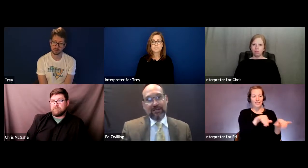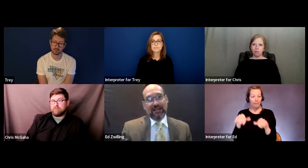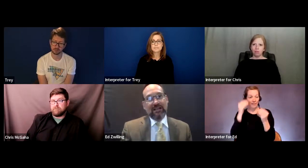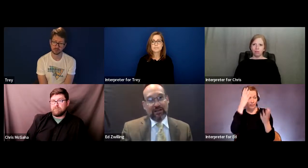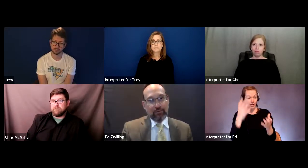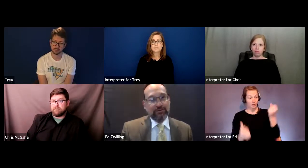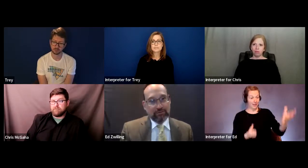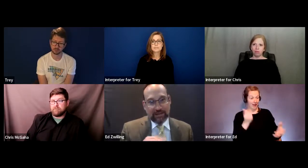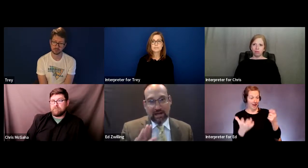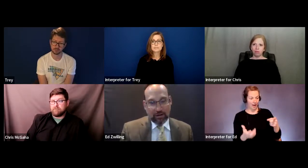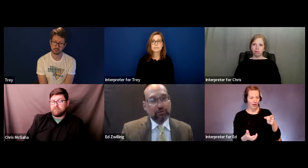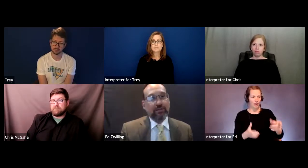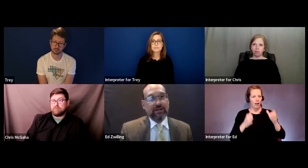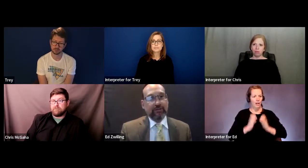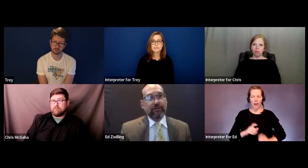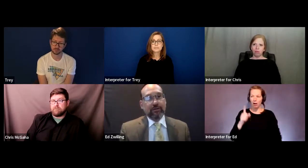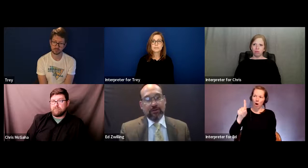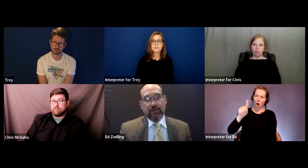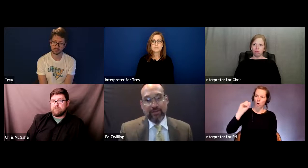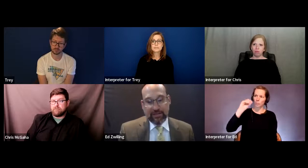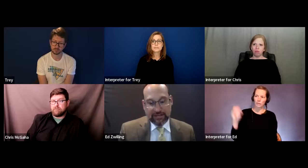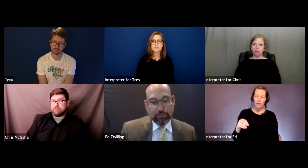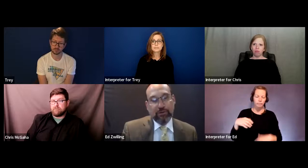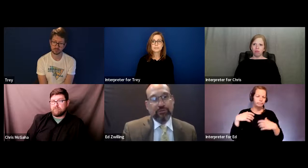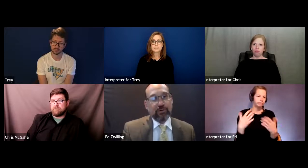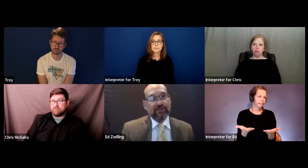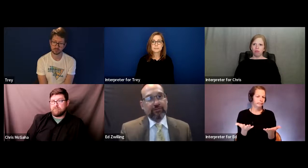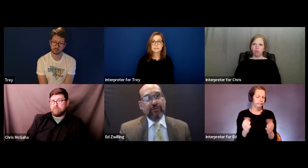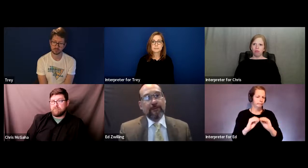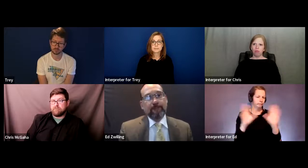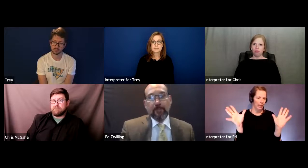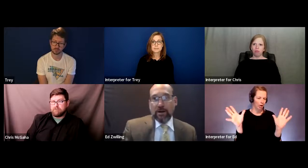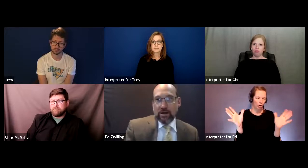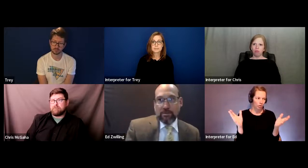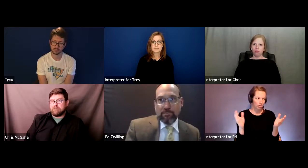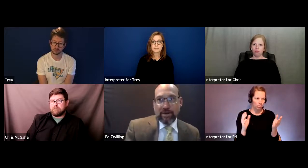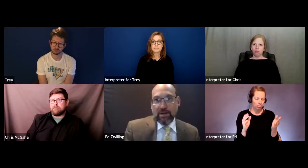by sign language they got 100% of it, I think that's pretty persuasive.